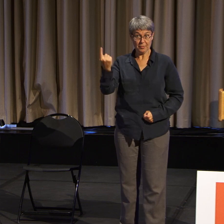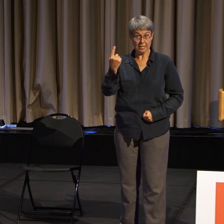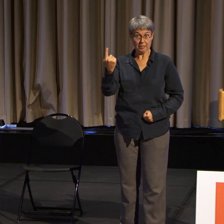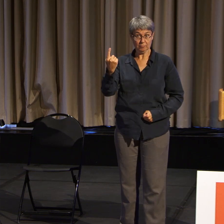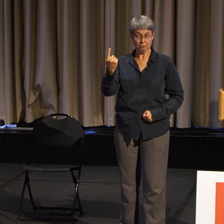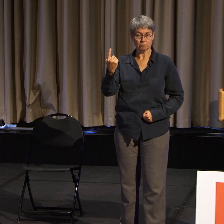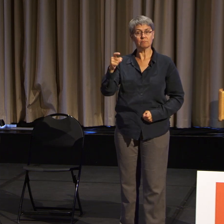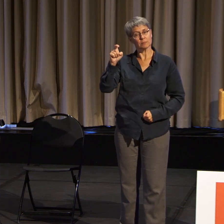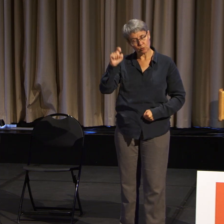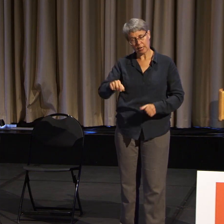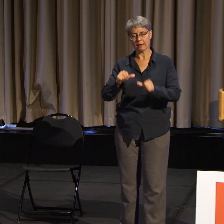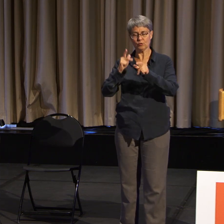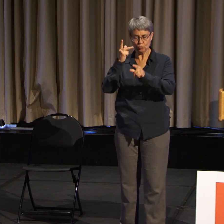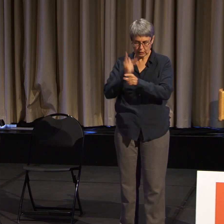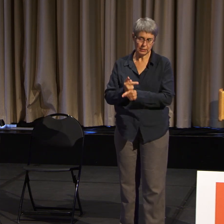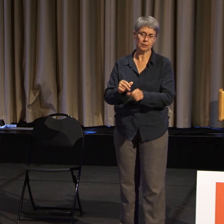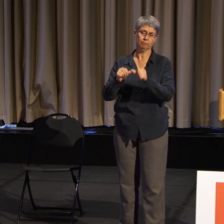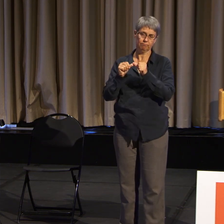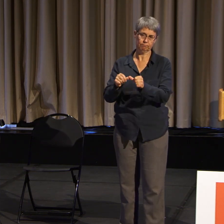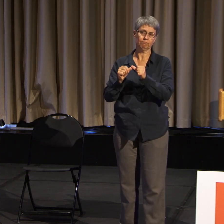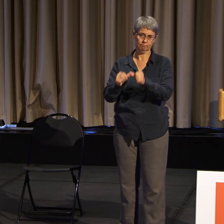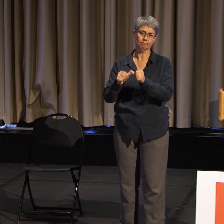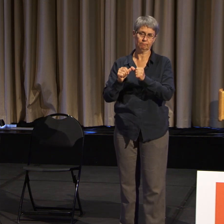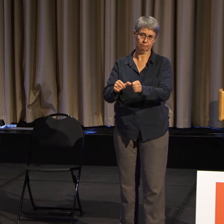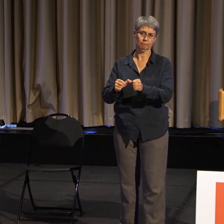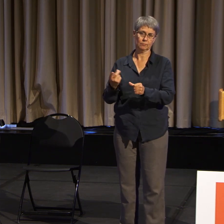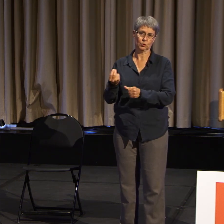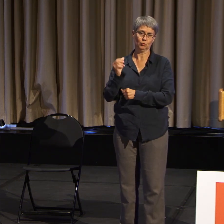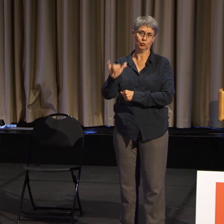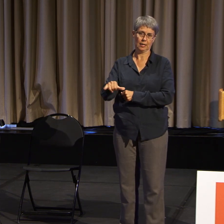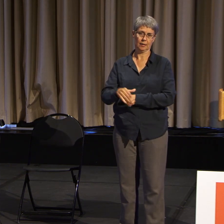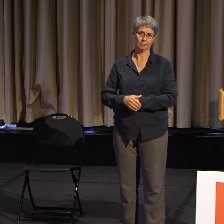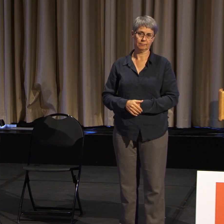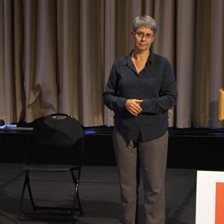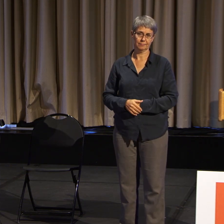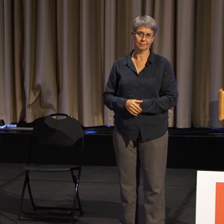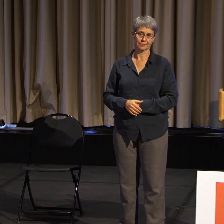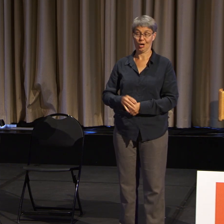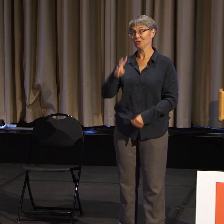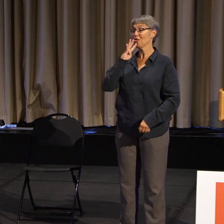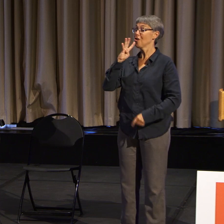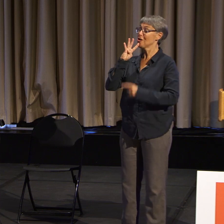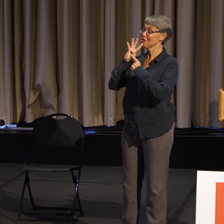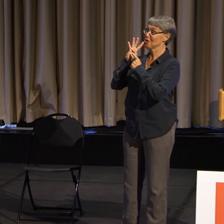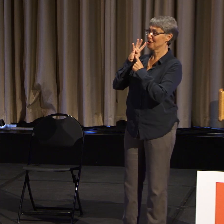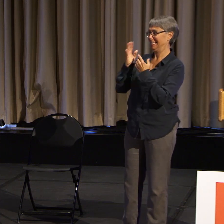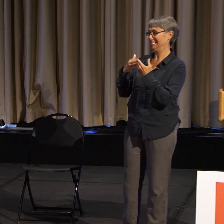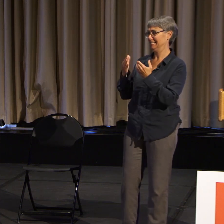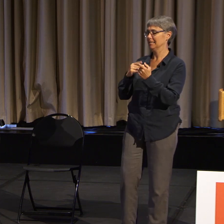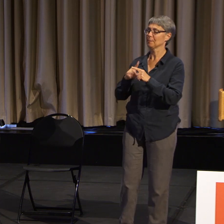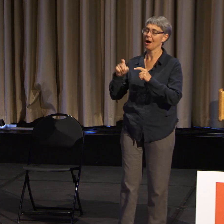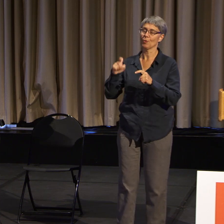have to keep pushing forward. And that may sound easier said than done, but we have to keep pushing forward.